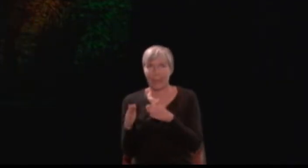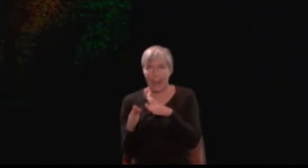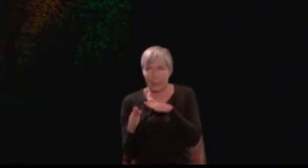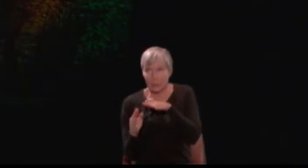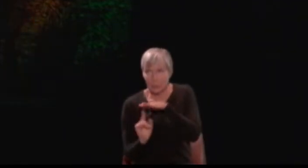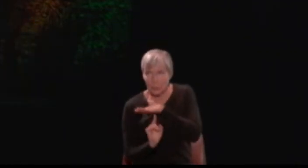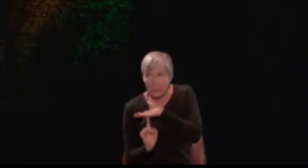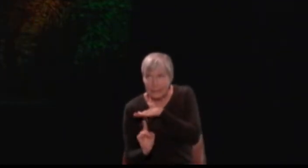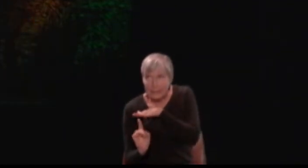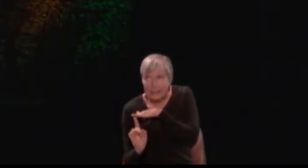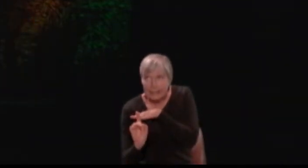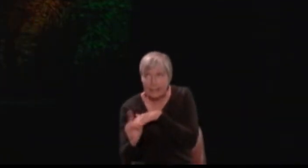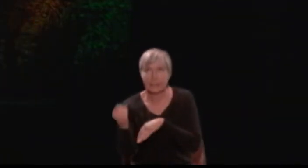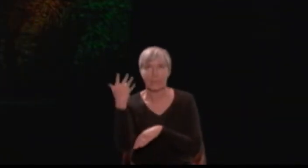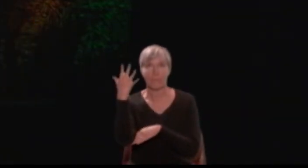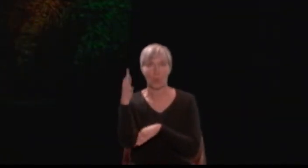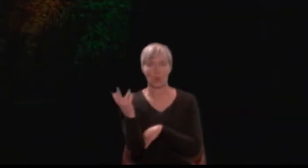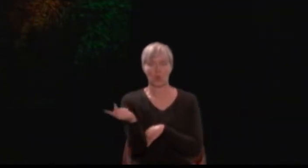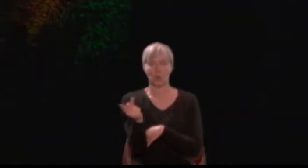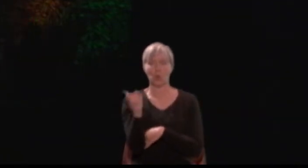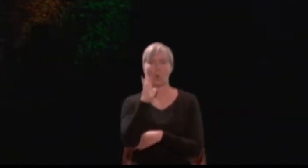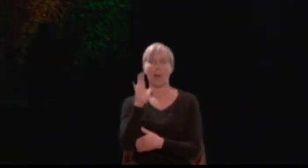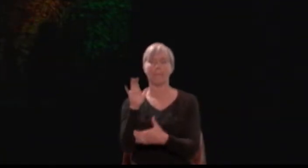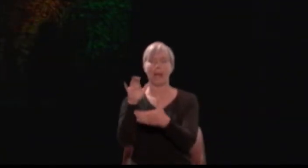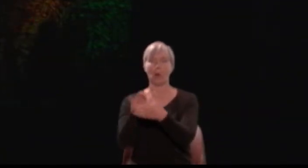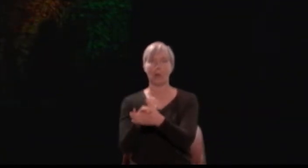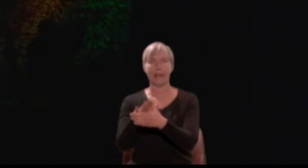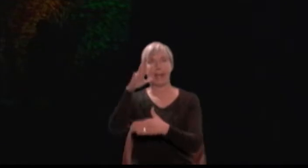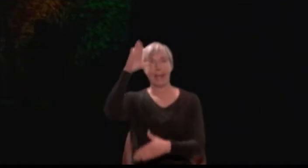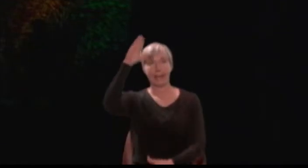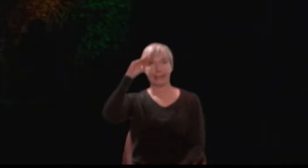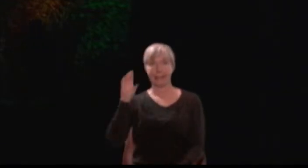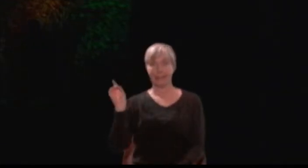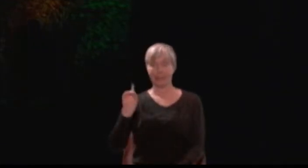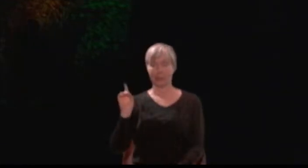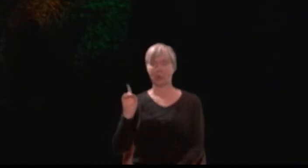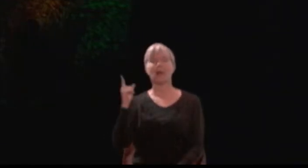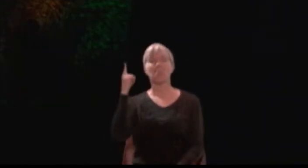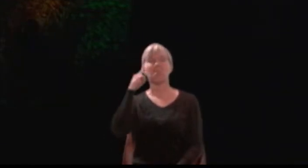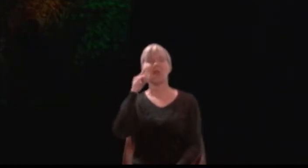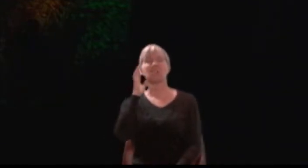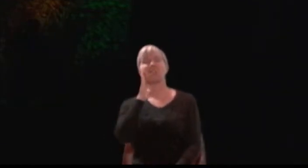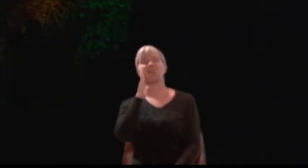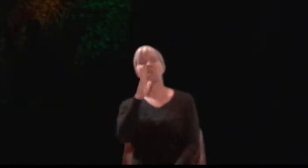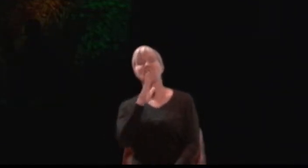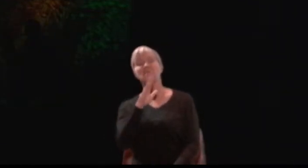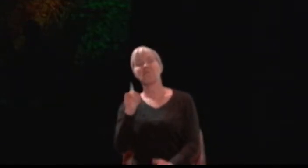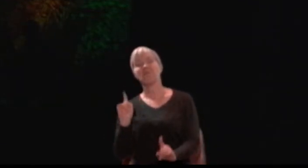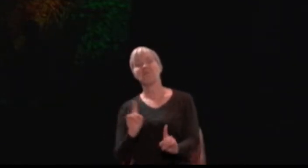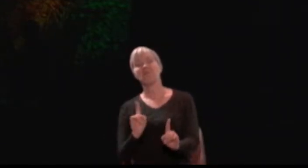Demetrius is sure that if he follows Hermia into the wood, he will prevent her from marrying Lysander.